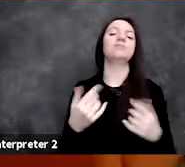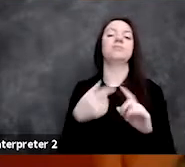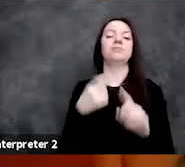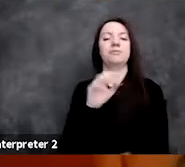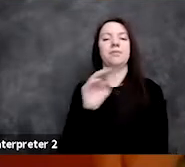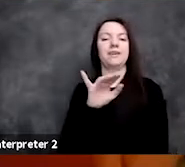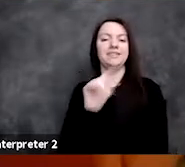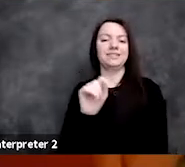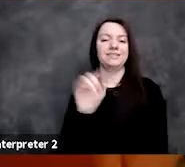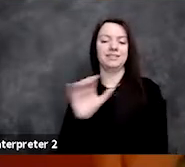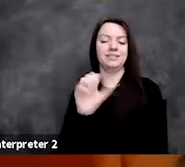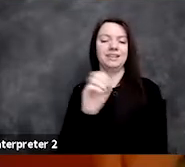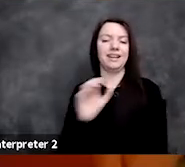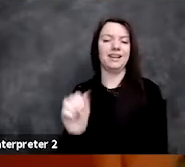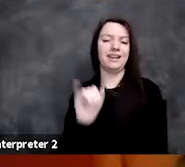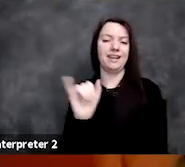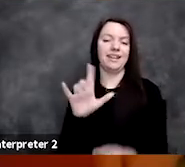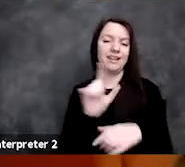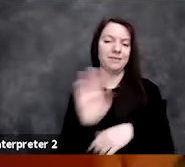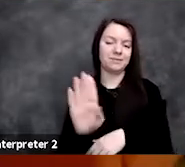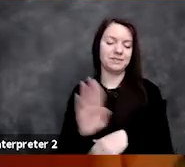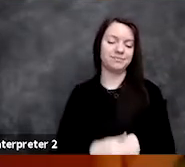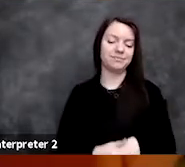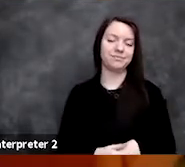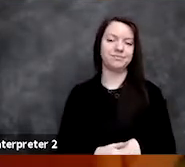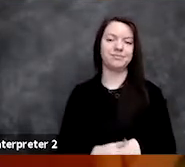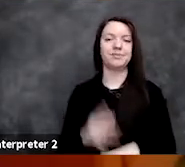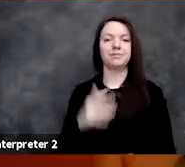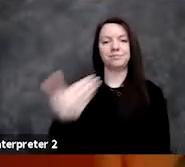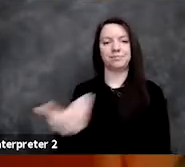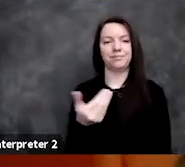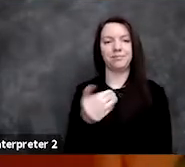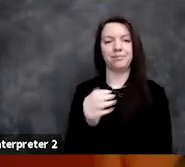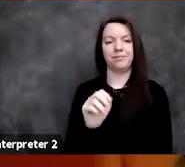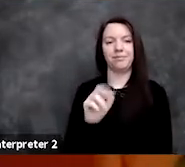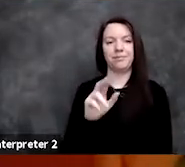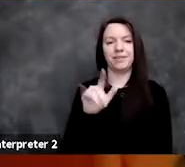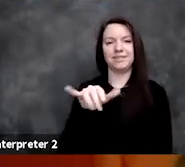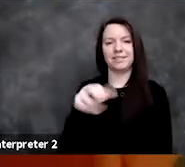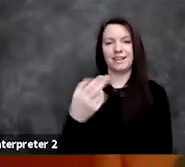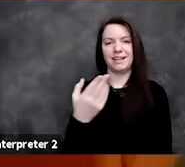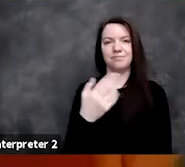and Artificial Intelligence laboratory. Welcome, Marzyeh. [Marzyeh] Thanks.